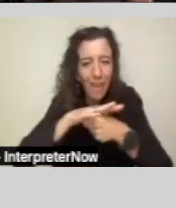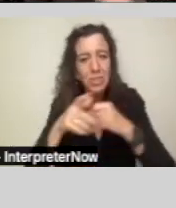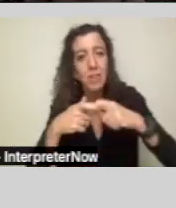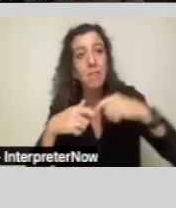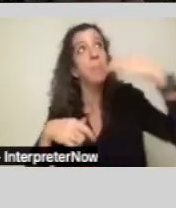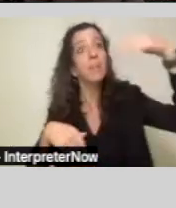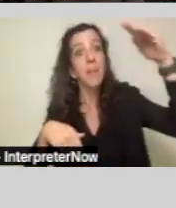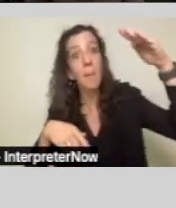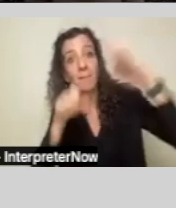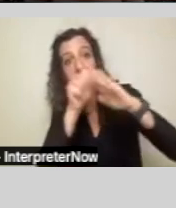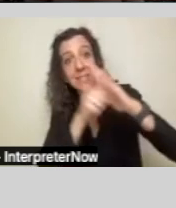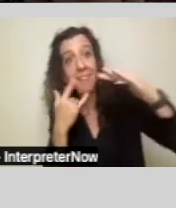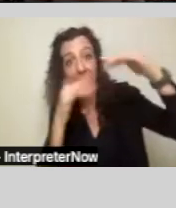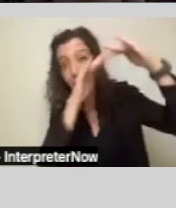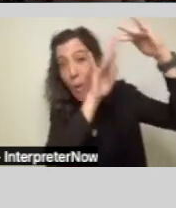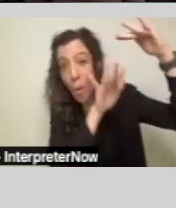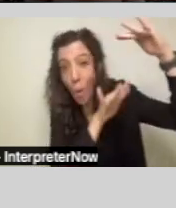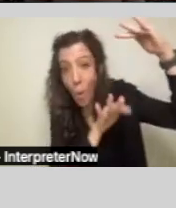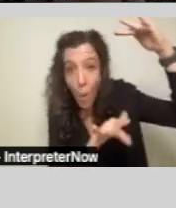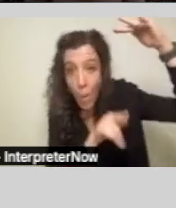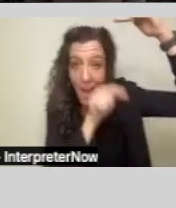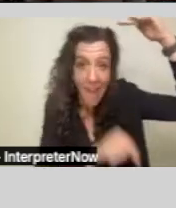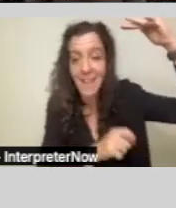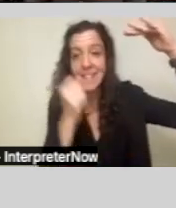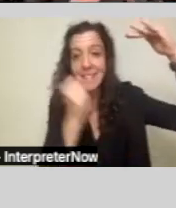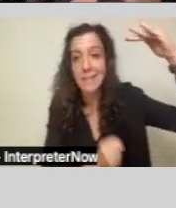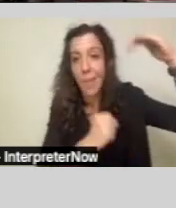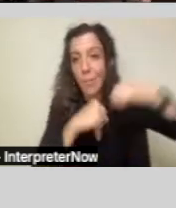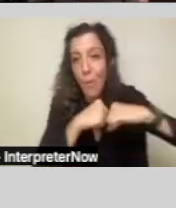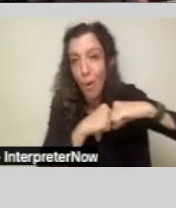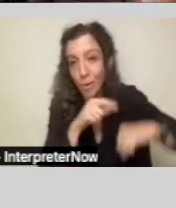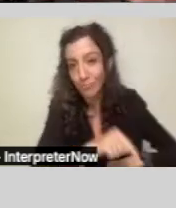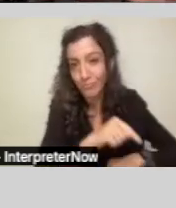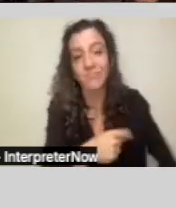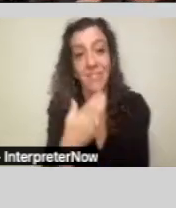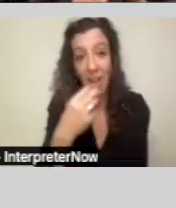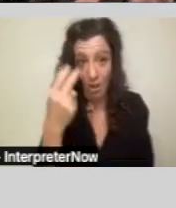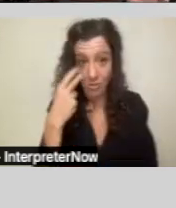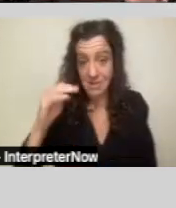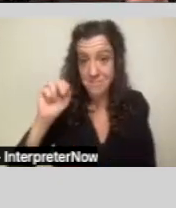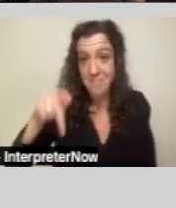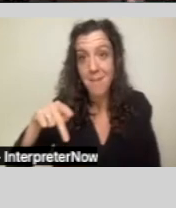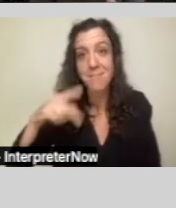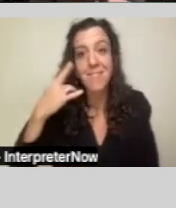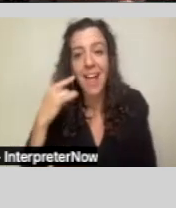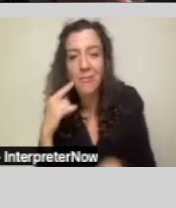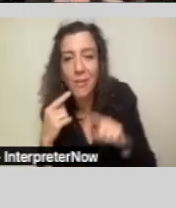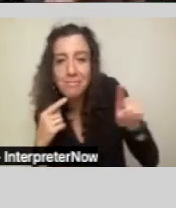of California, down to our southern border. And there is a map of California, that you can't quite make out, but we can share a link